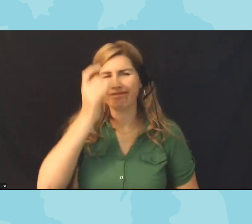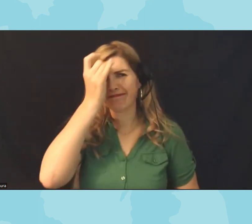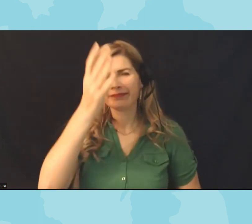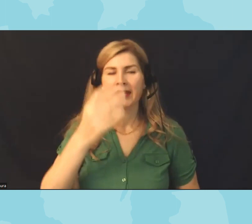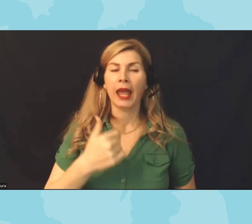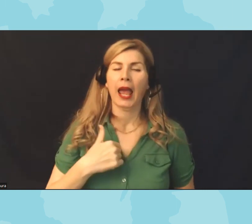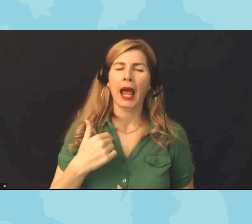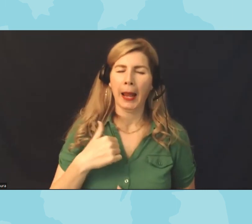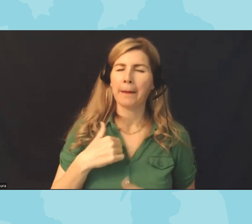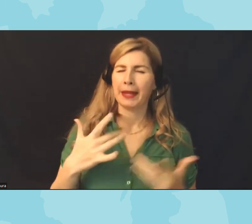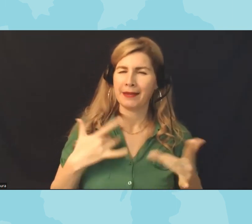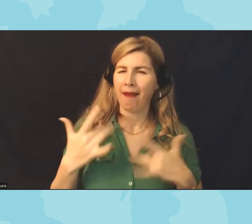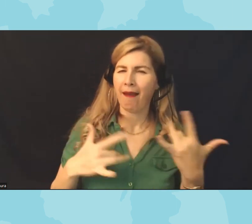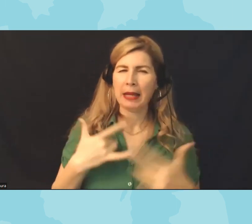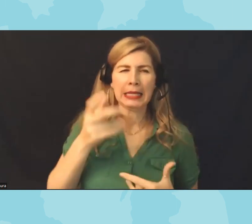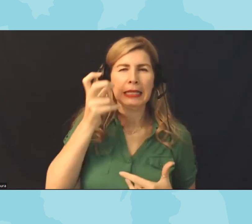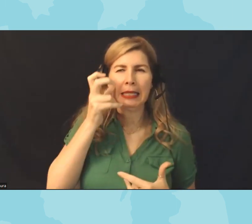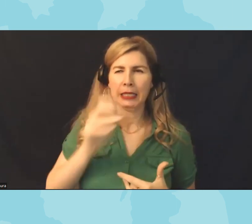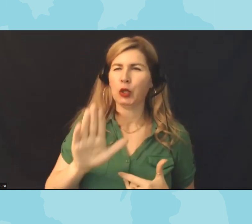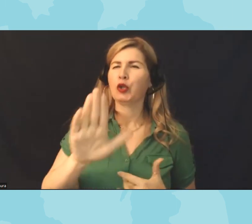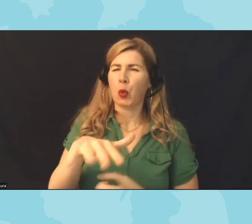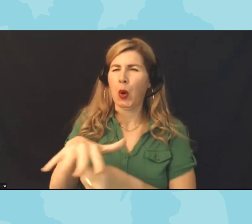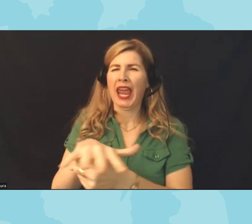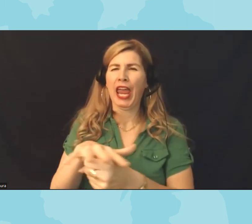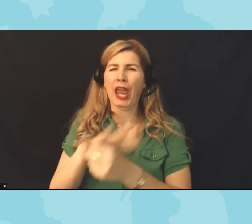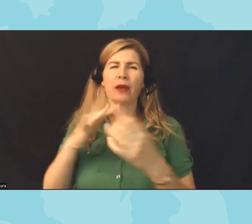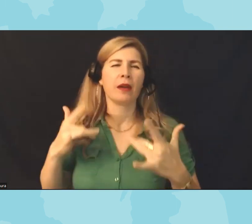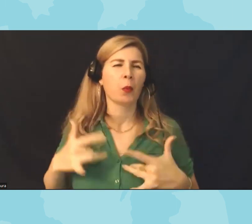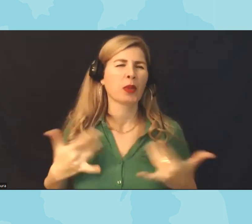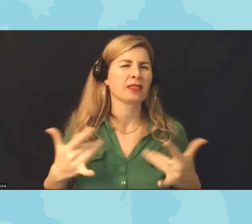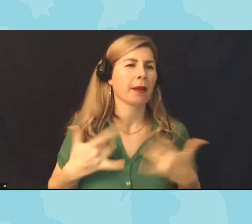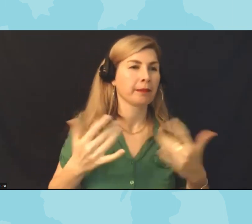of this looks like in each of these Midwestern states that are here today in Illinois as many